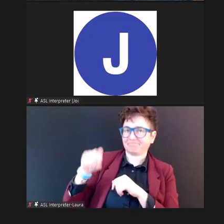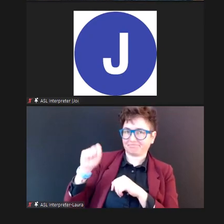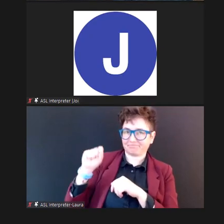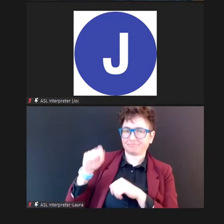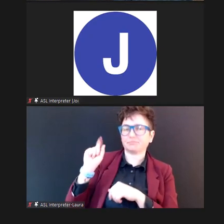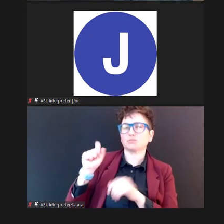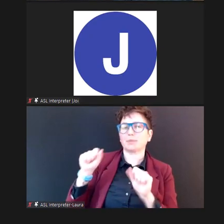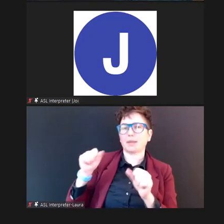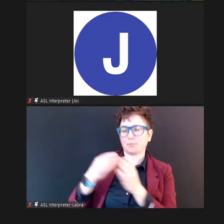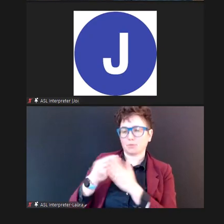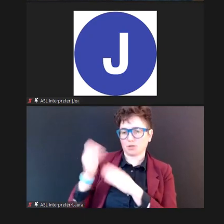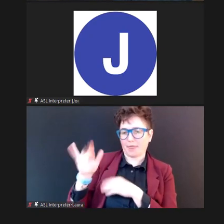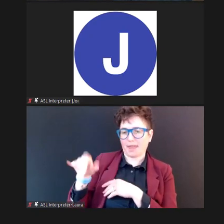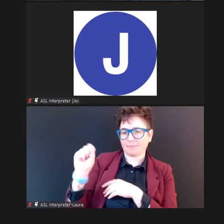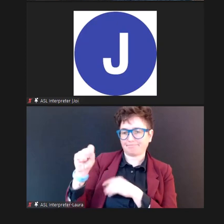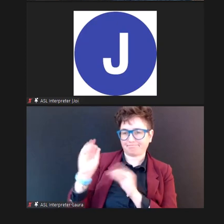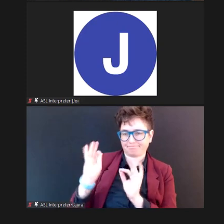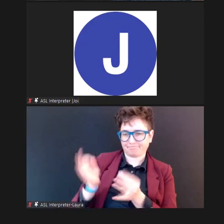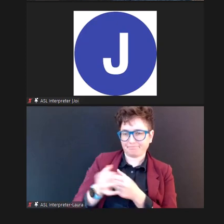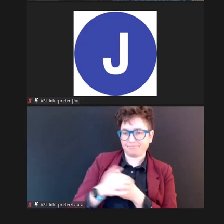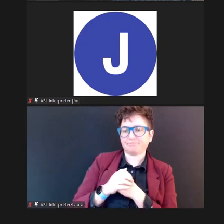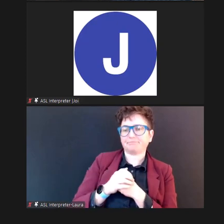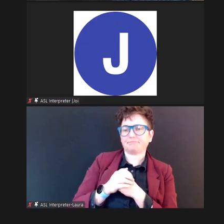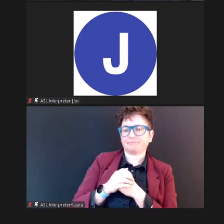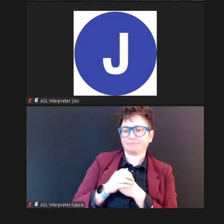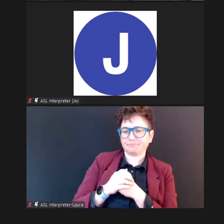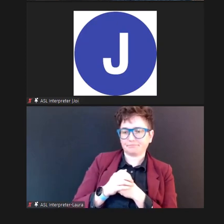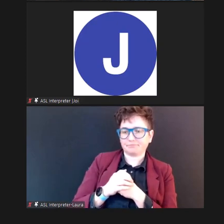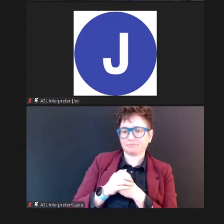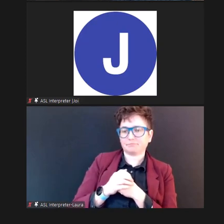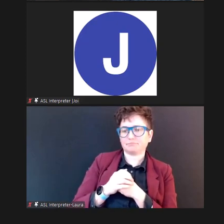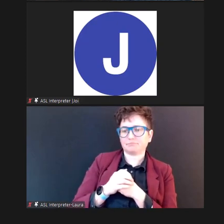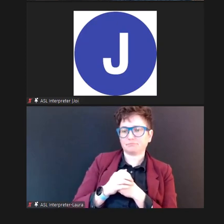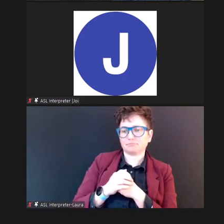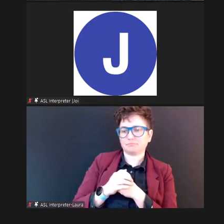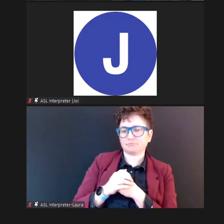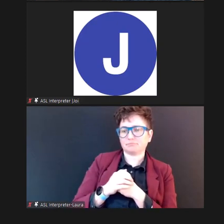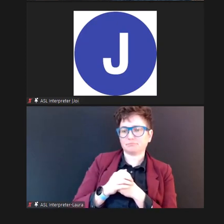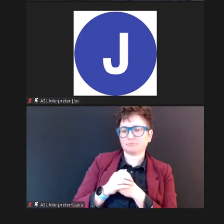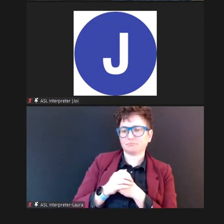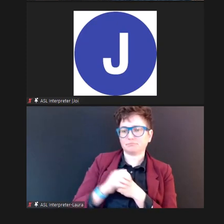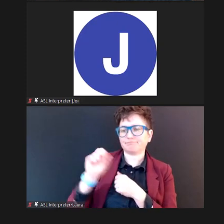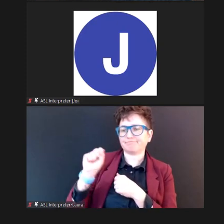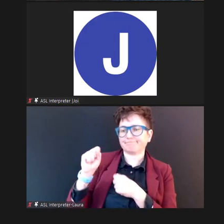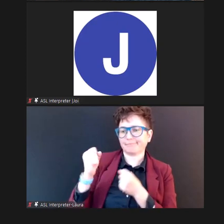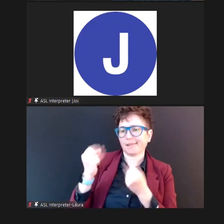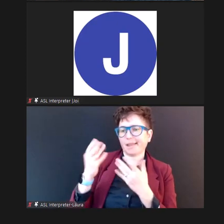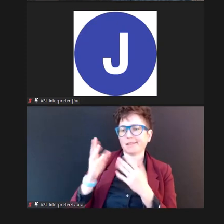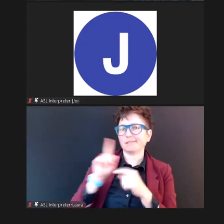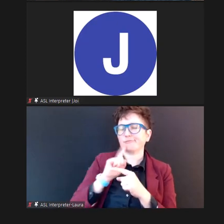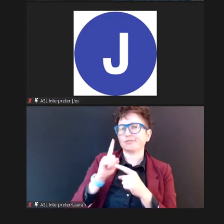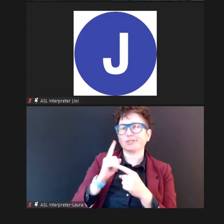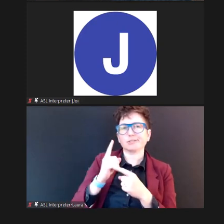purchase that. You know, lots of -- laypeople, learn to be good screeners.